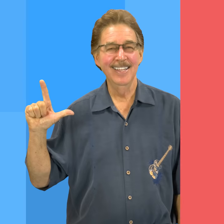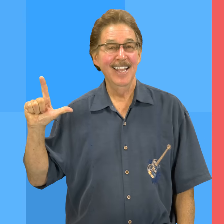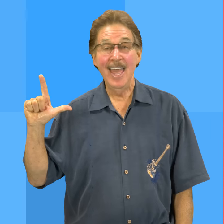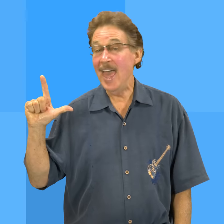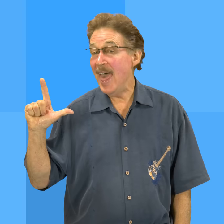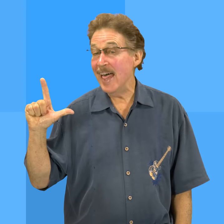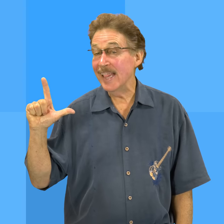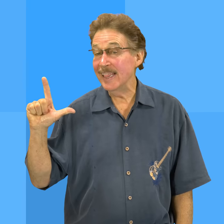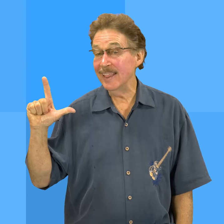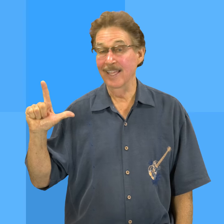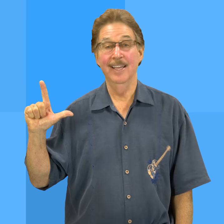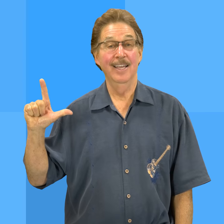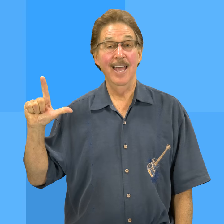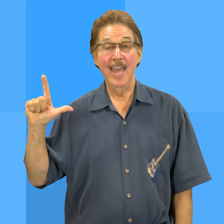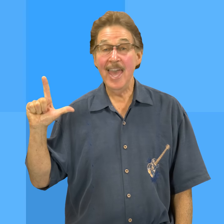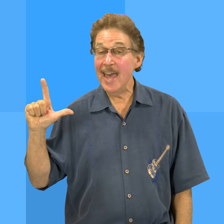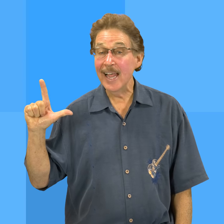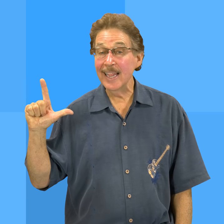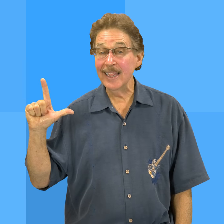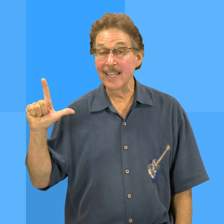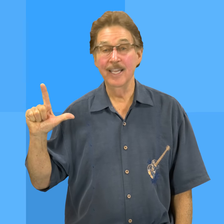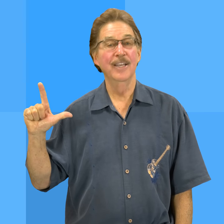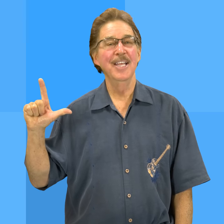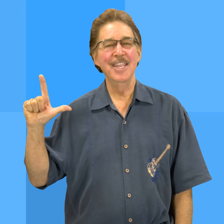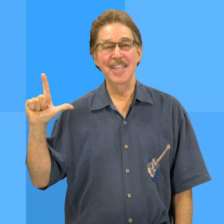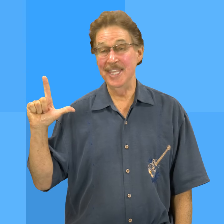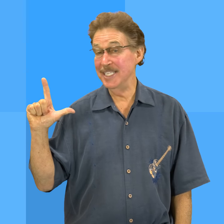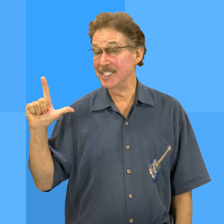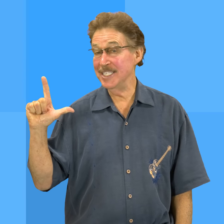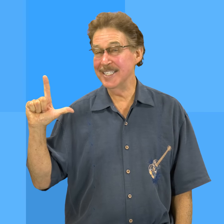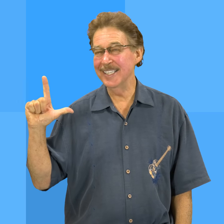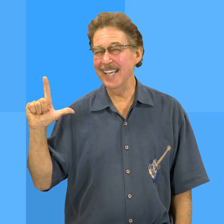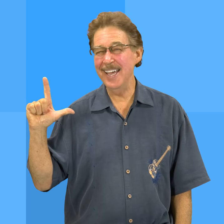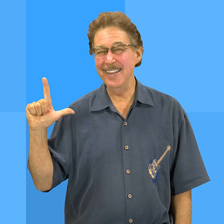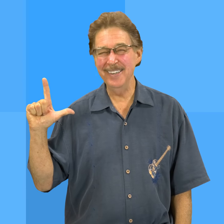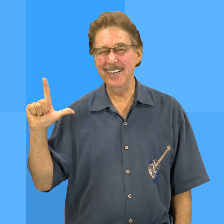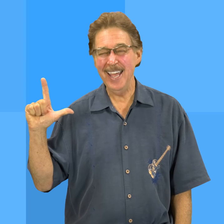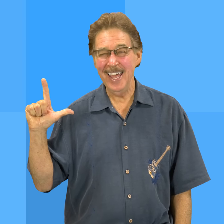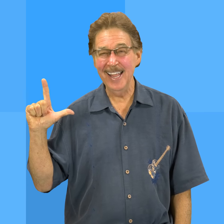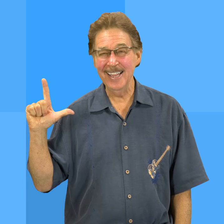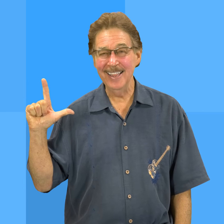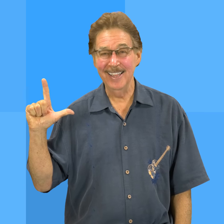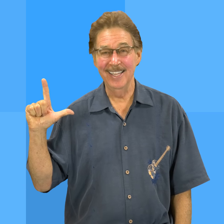L, l, this is the letter l